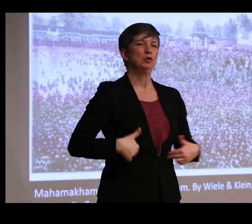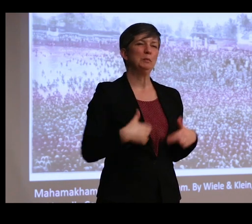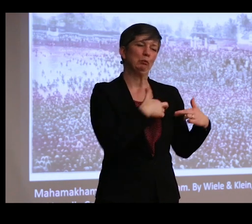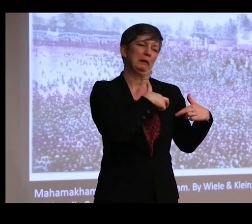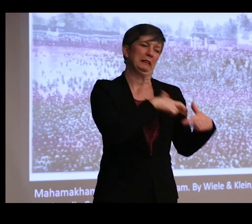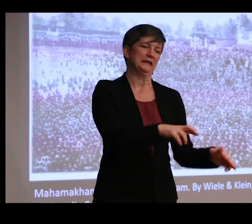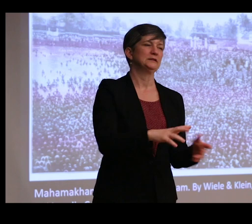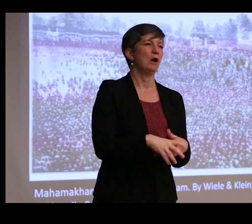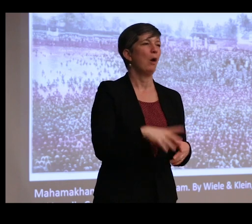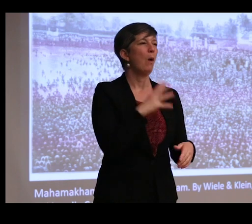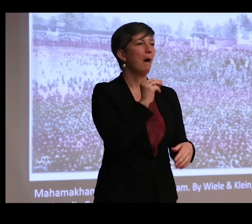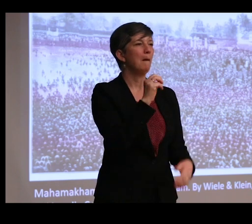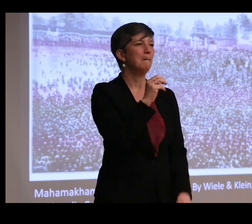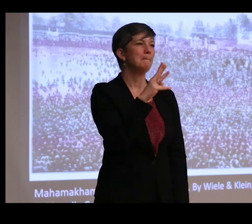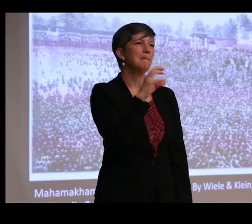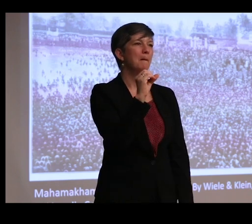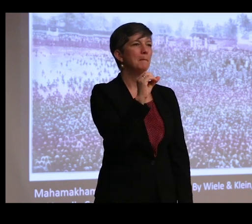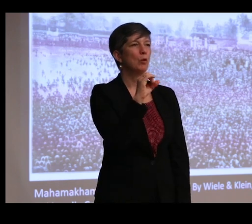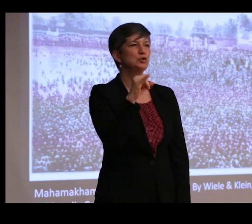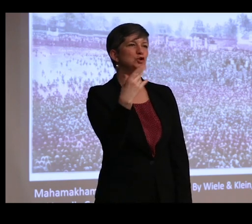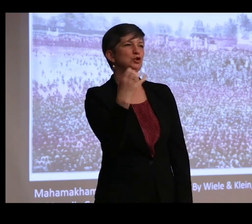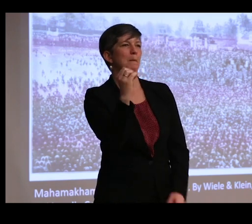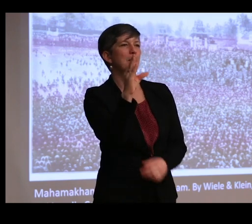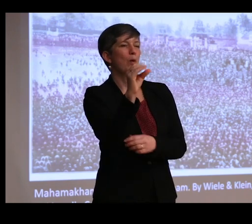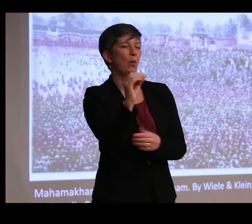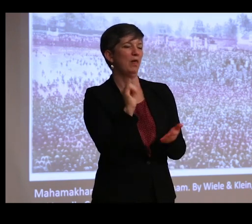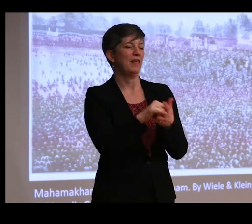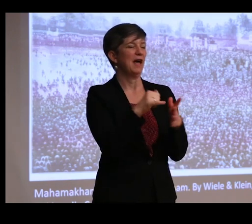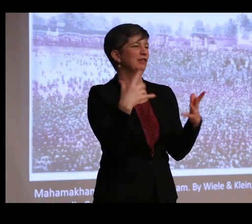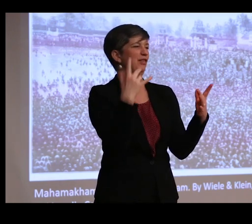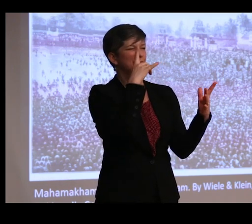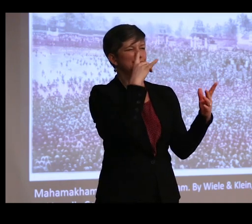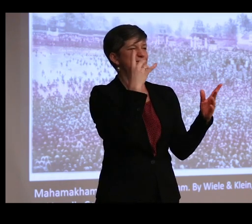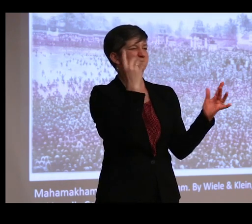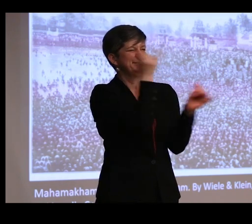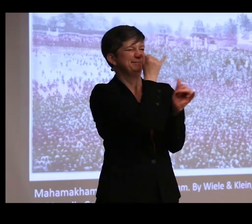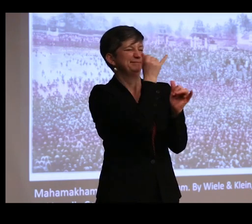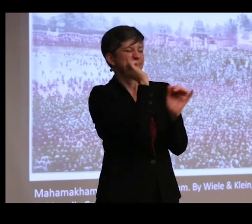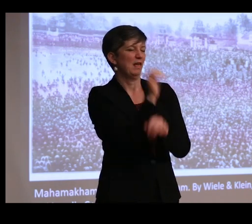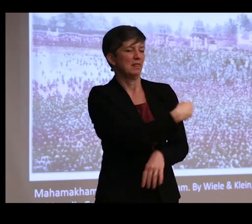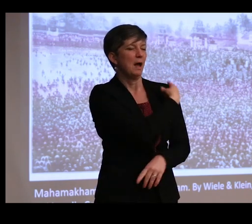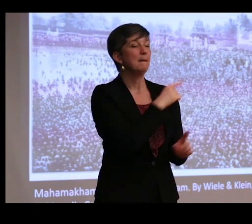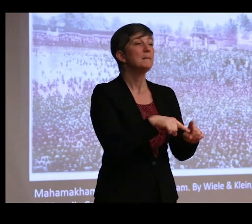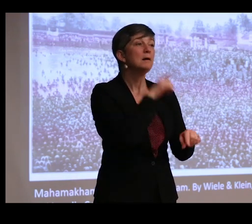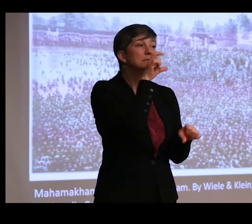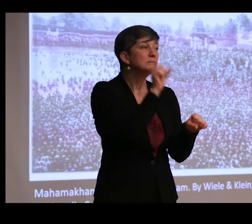"mumbo jumbo" in the name of one colonial administrator. But what they actually were, functionally,